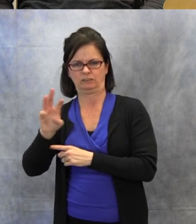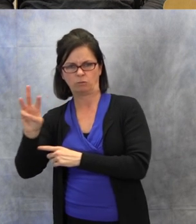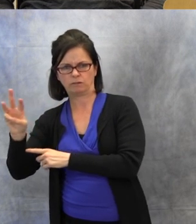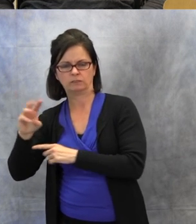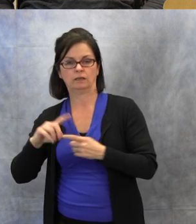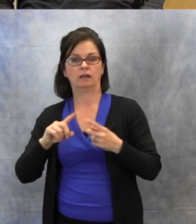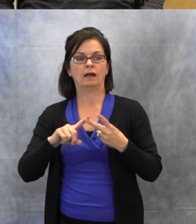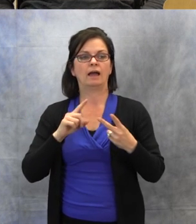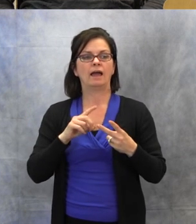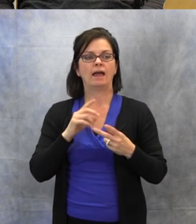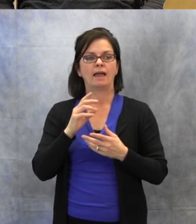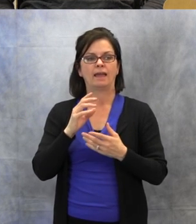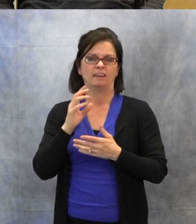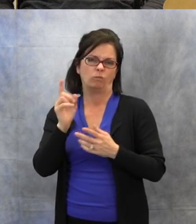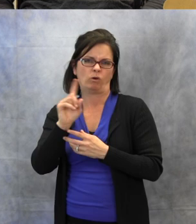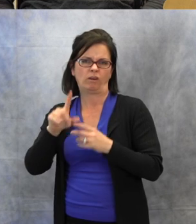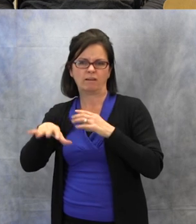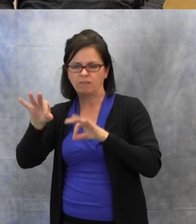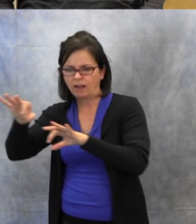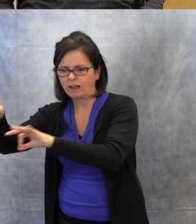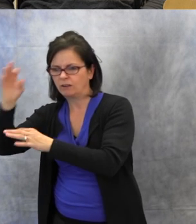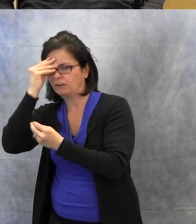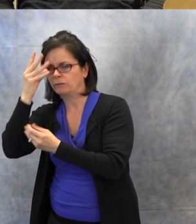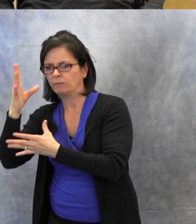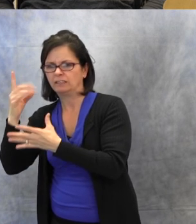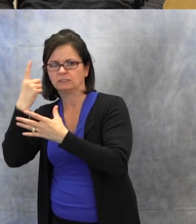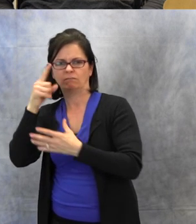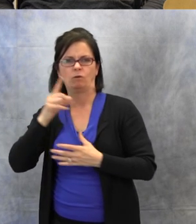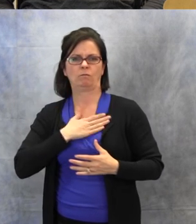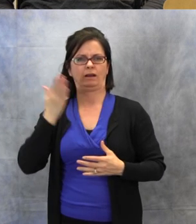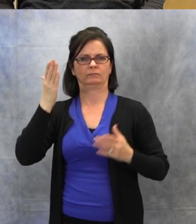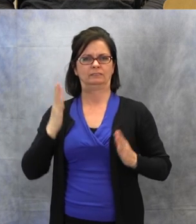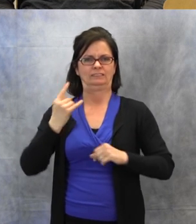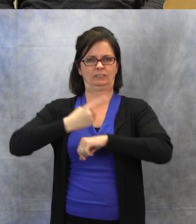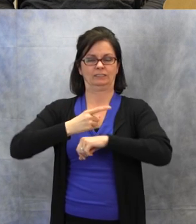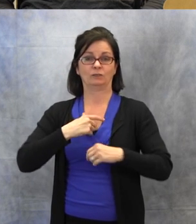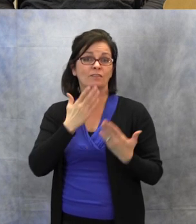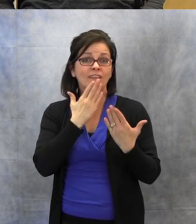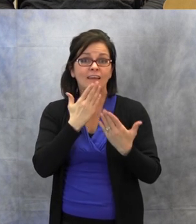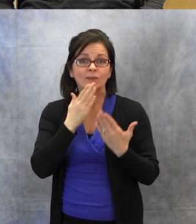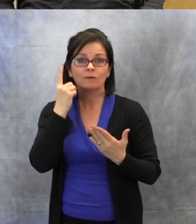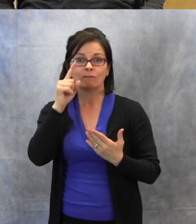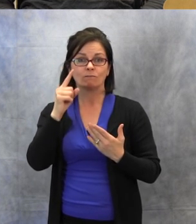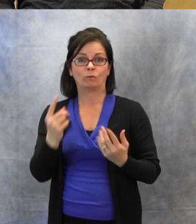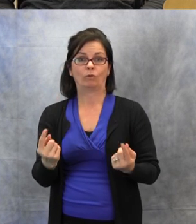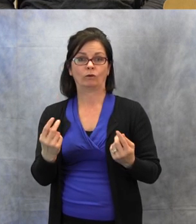Thanks for joining us today. Hope you got some new resources and some great information